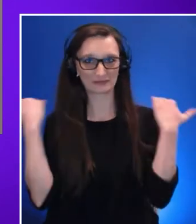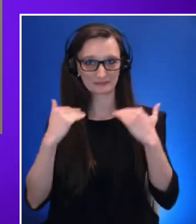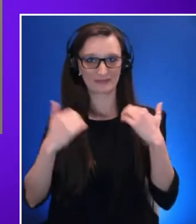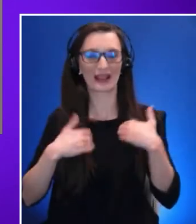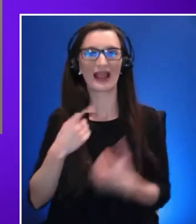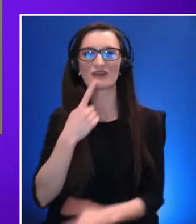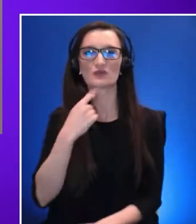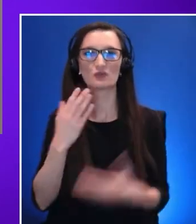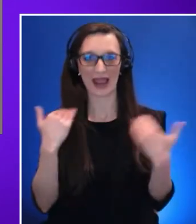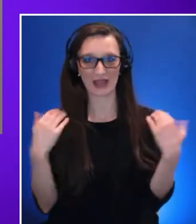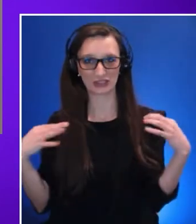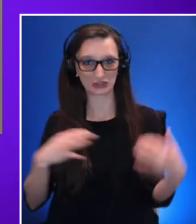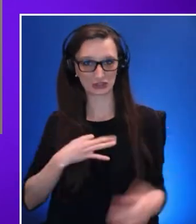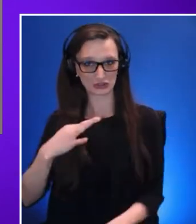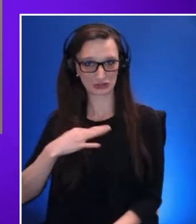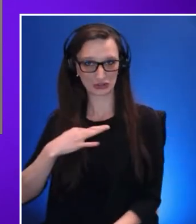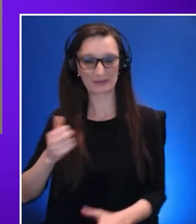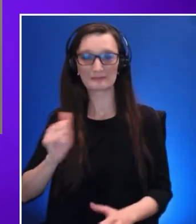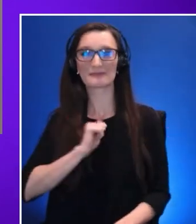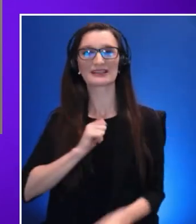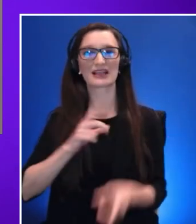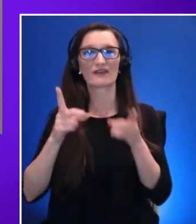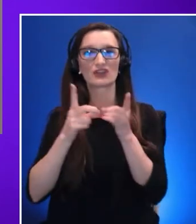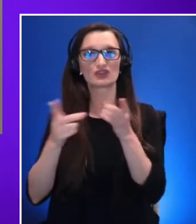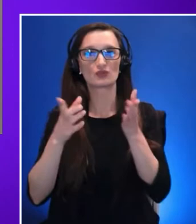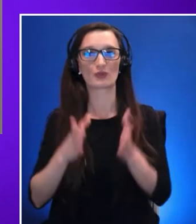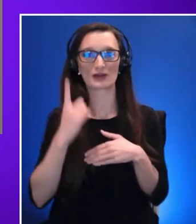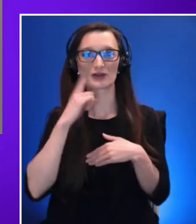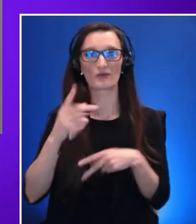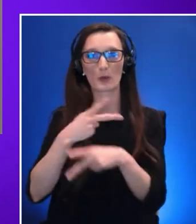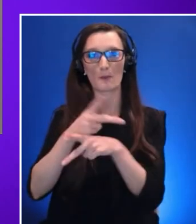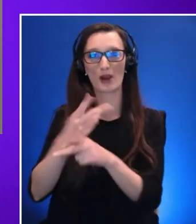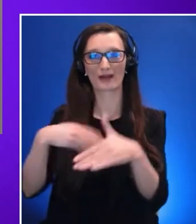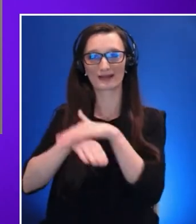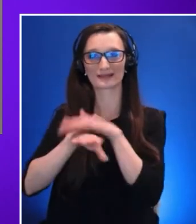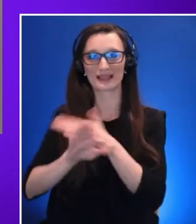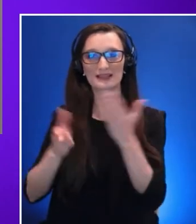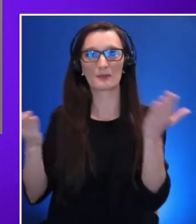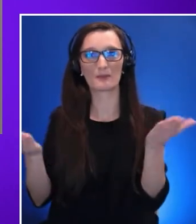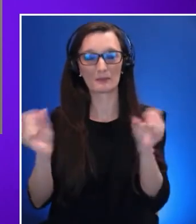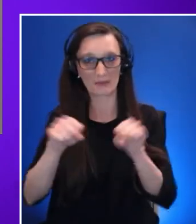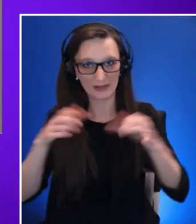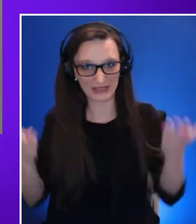as the Director of Product Accessibility here at Accenture and XR is my favorite digital product.